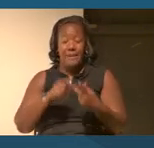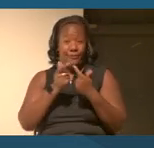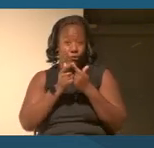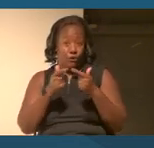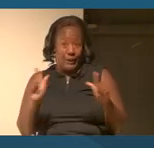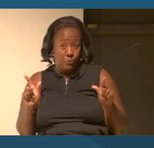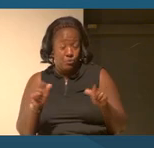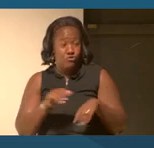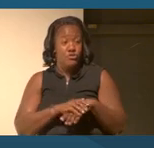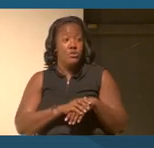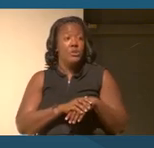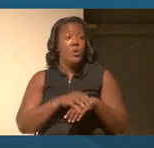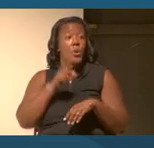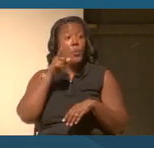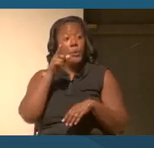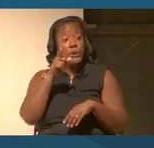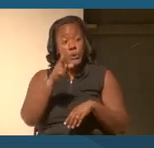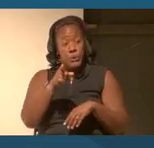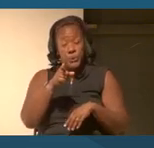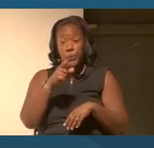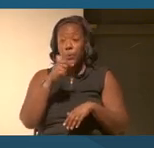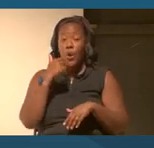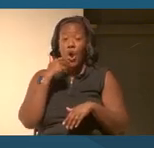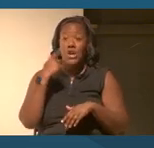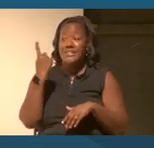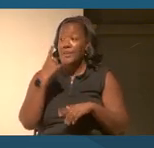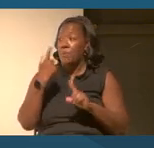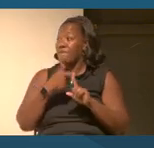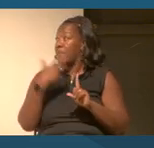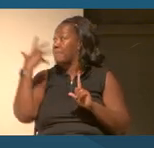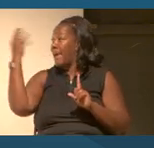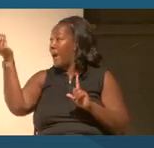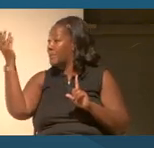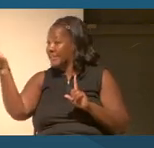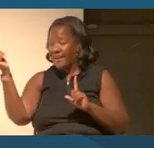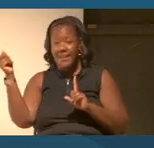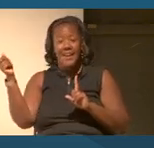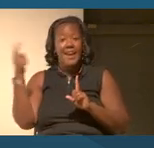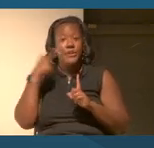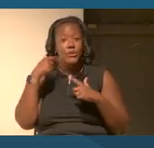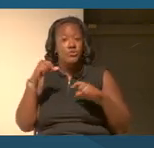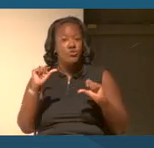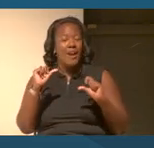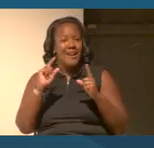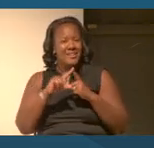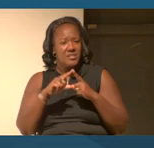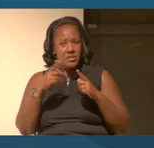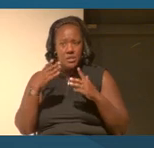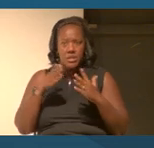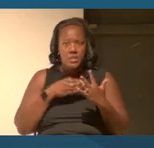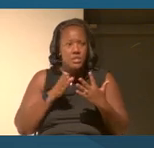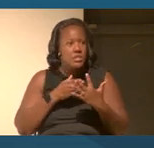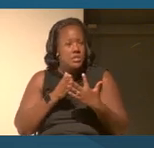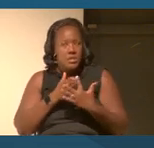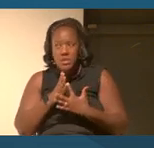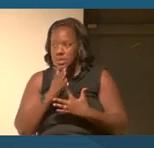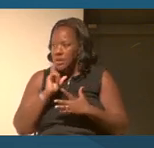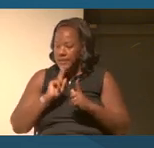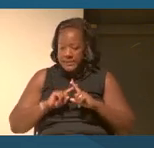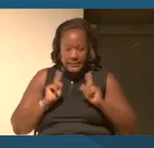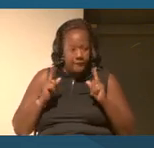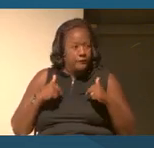When you are an outsider and you are trying to navigate all of these differences, the